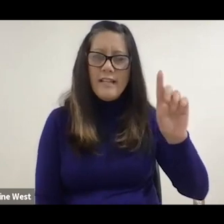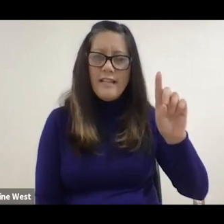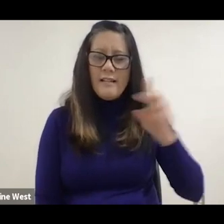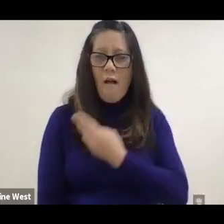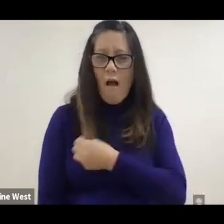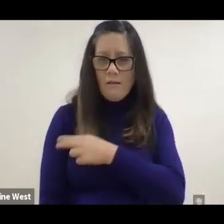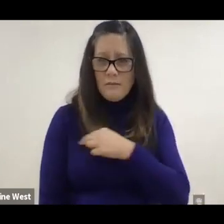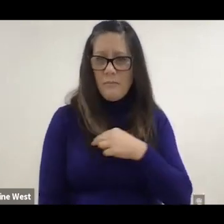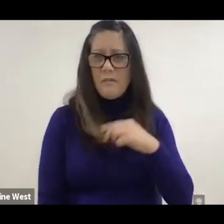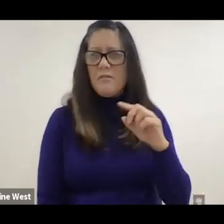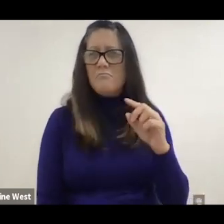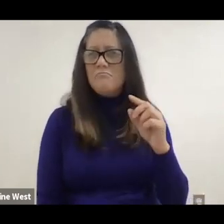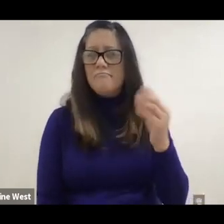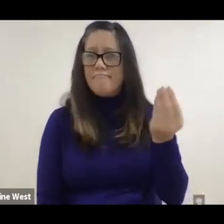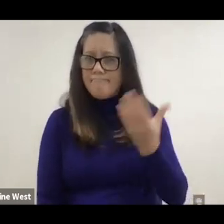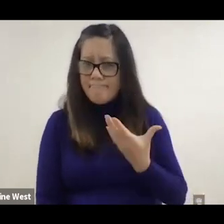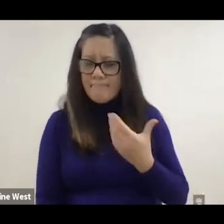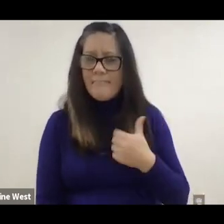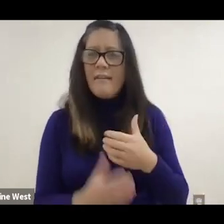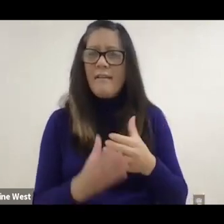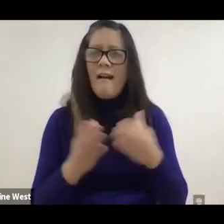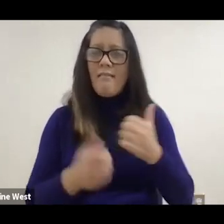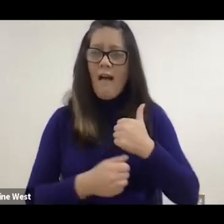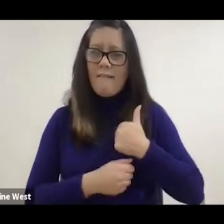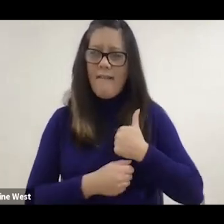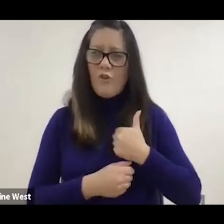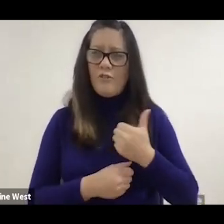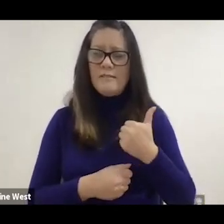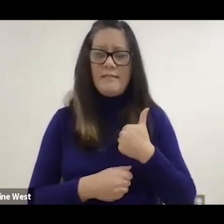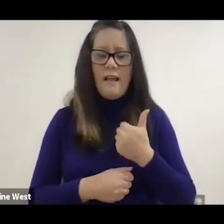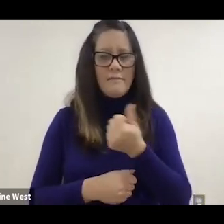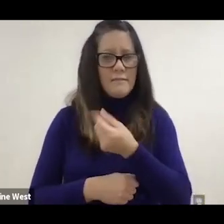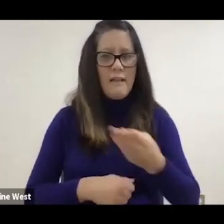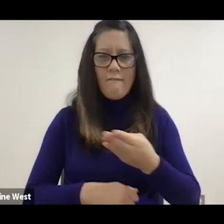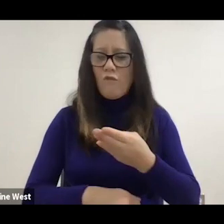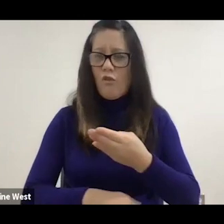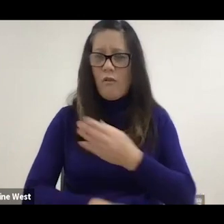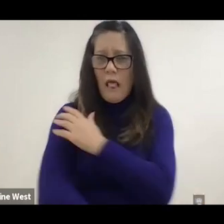you know we're having a lot of our veterans here that have multiple limb